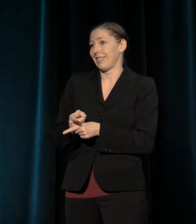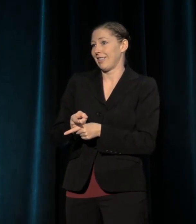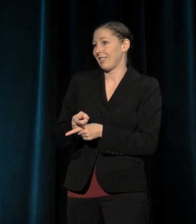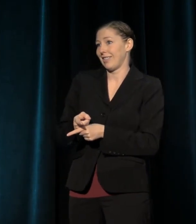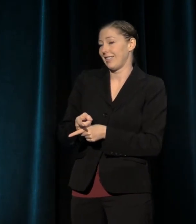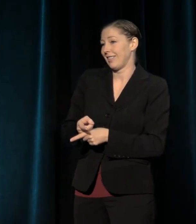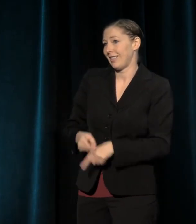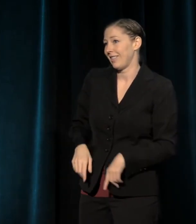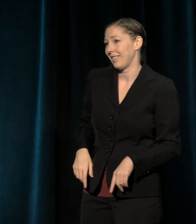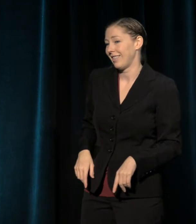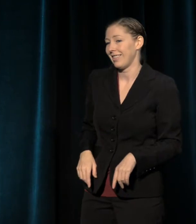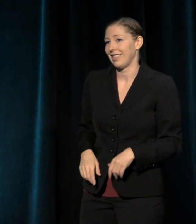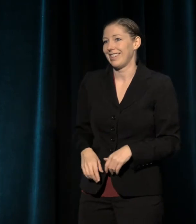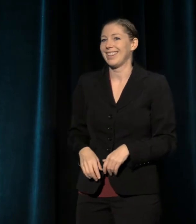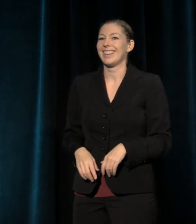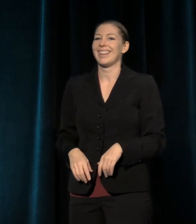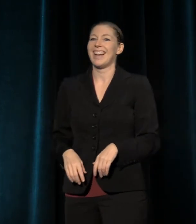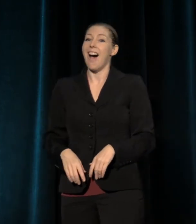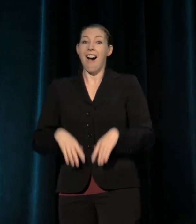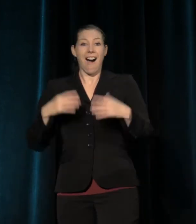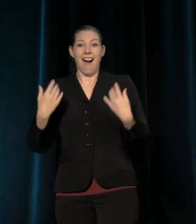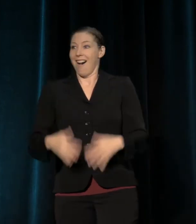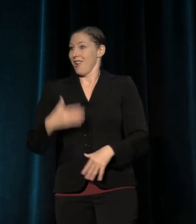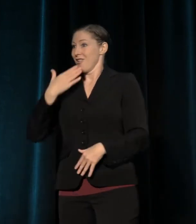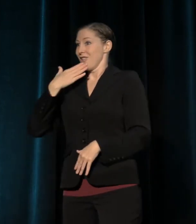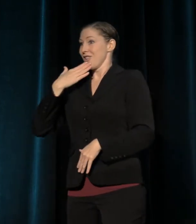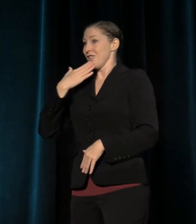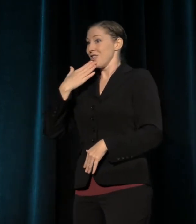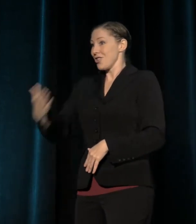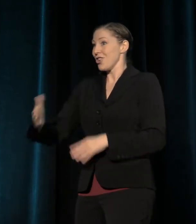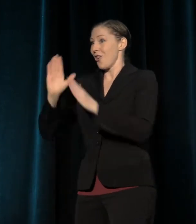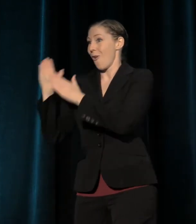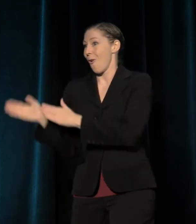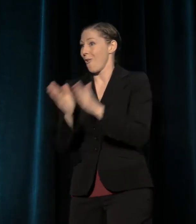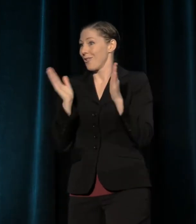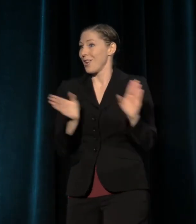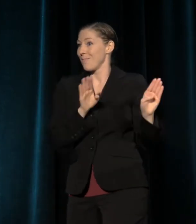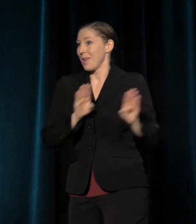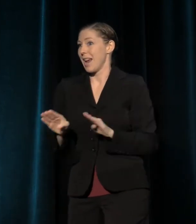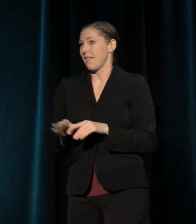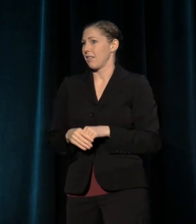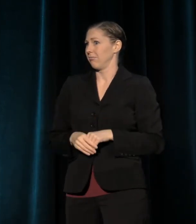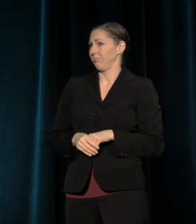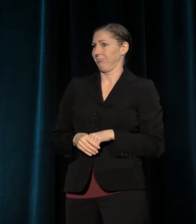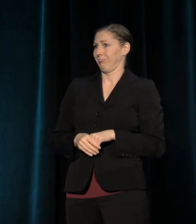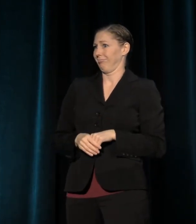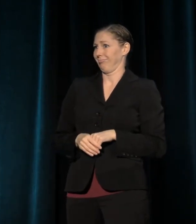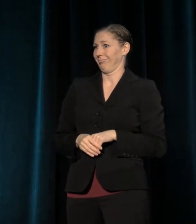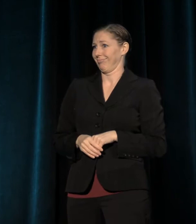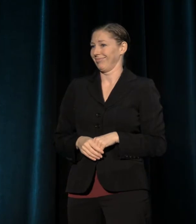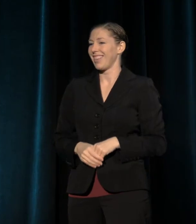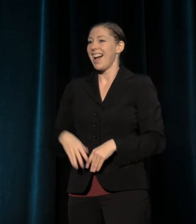They must be really good at organizational behavior. They must really know from long-range planning.